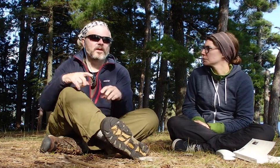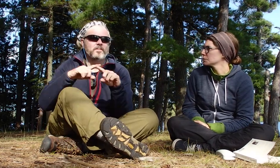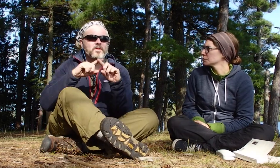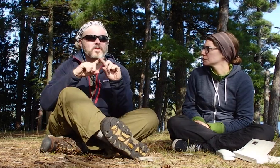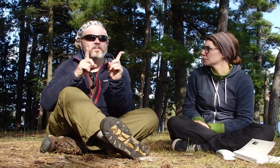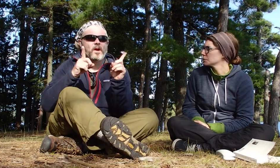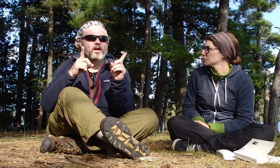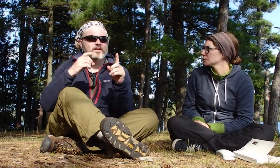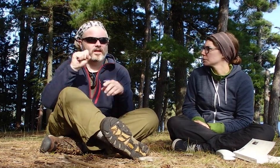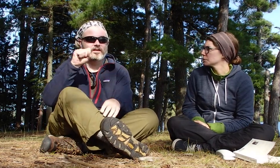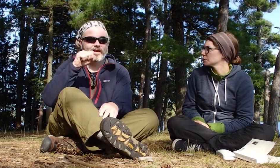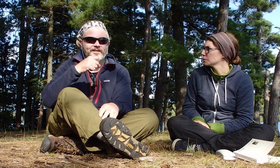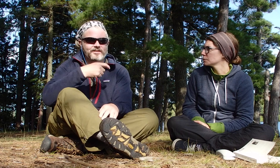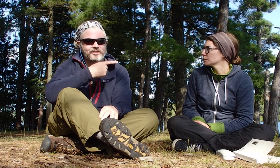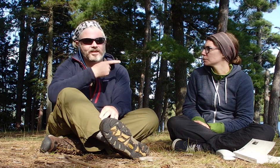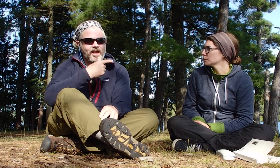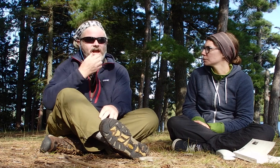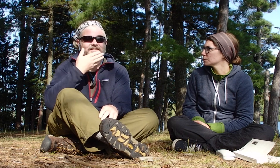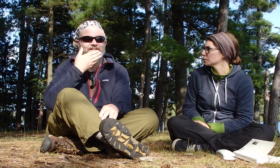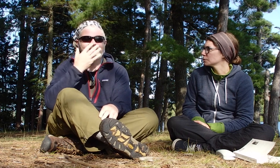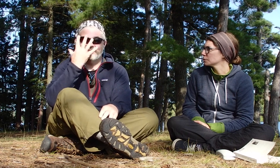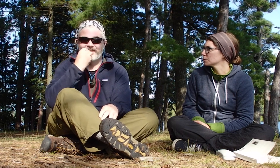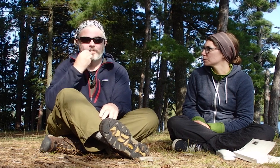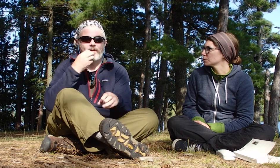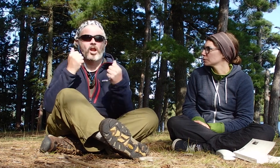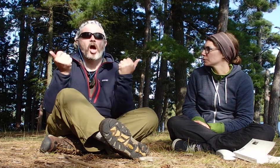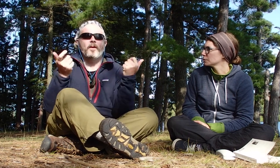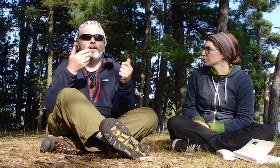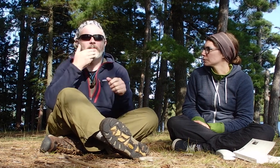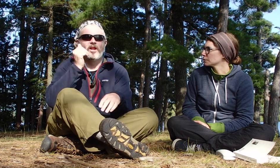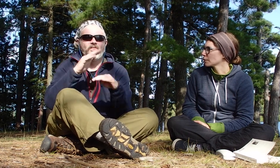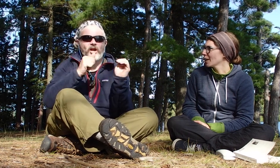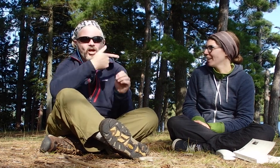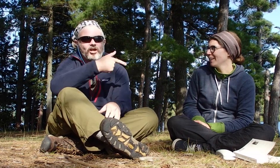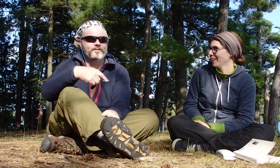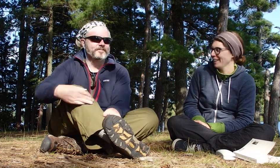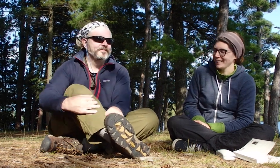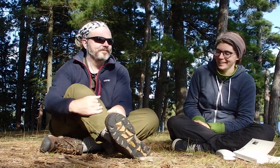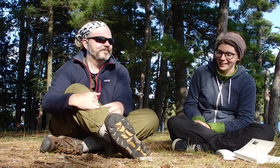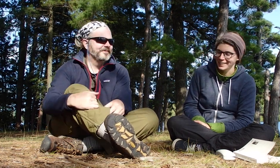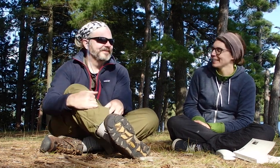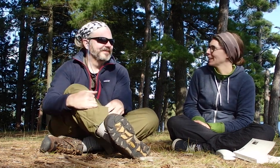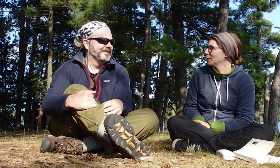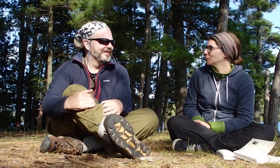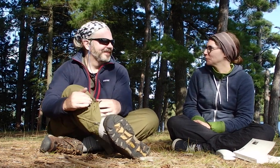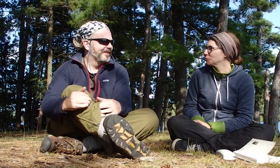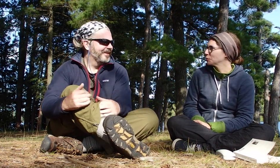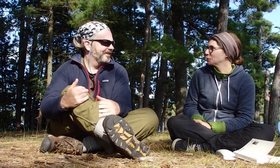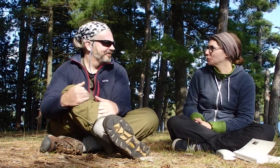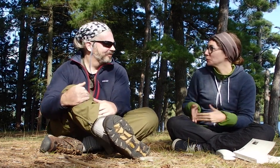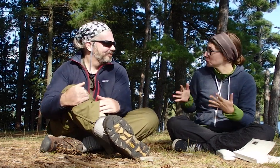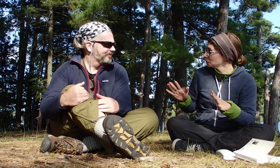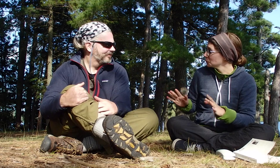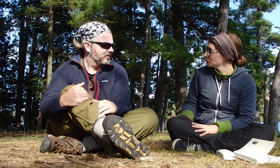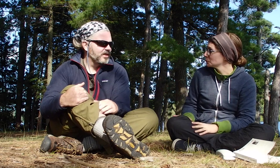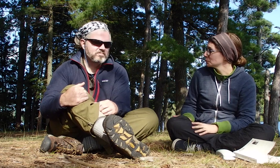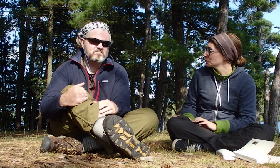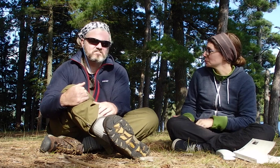But yes, I sleep a lot better than her. Finished?